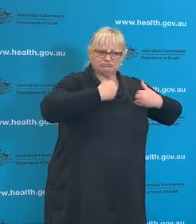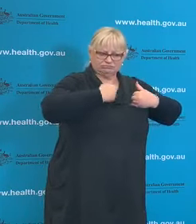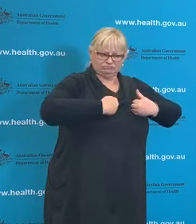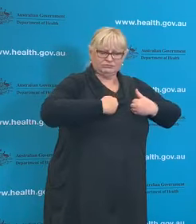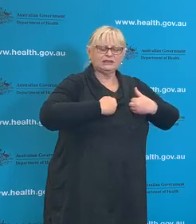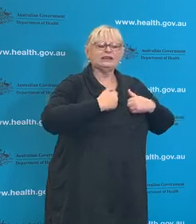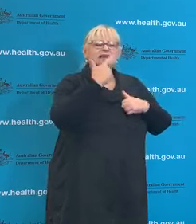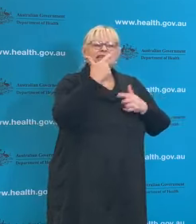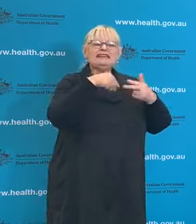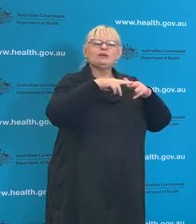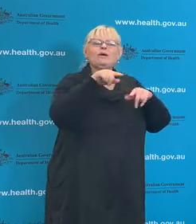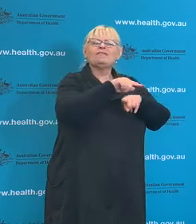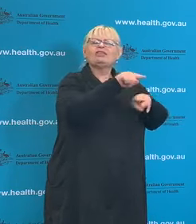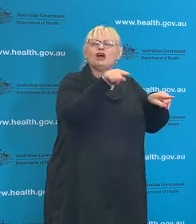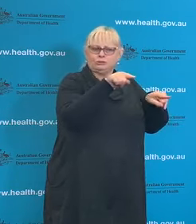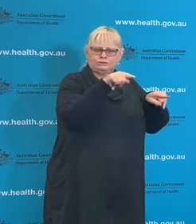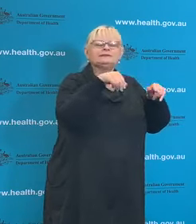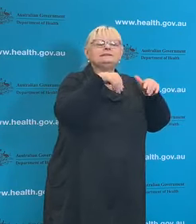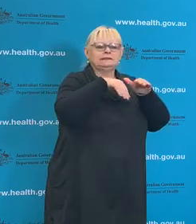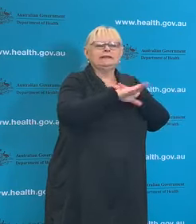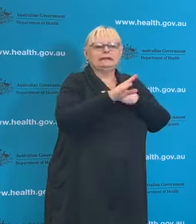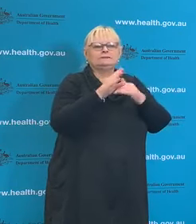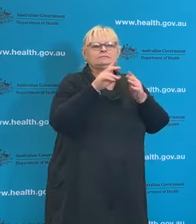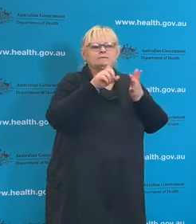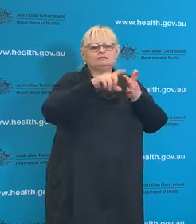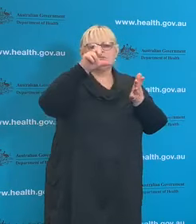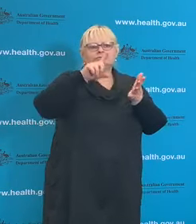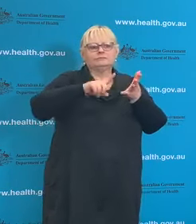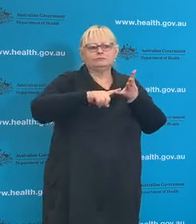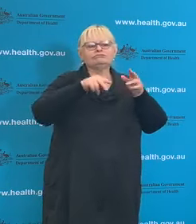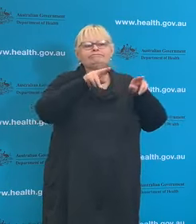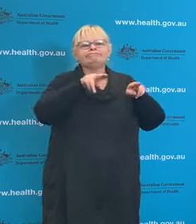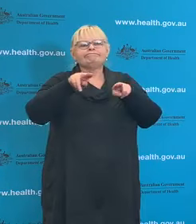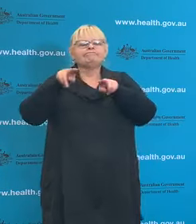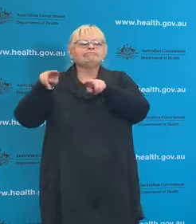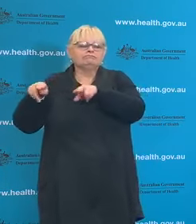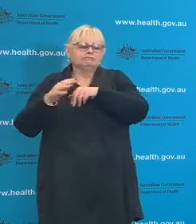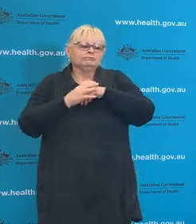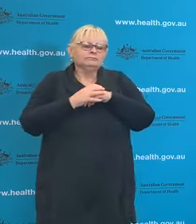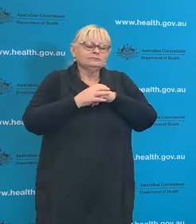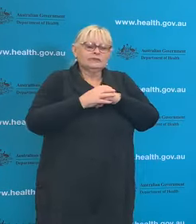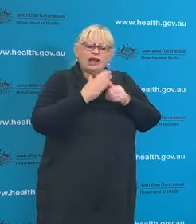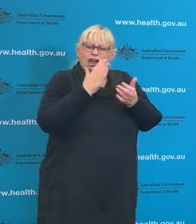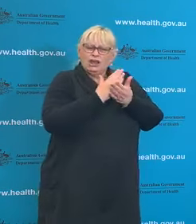those are in intensive care. So from these figures we can see the